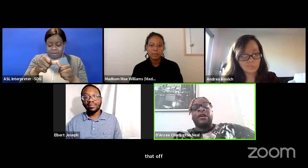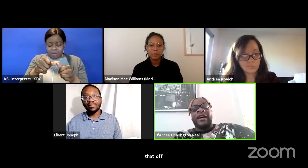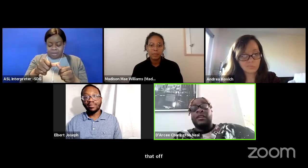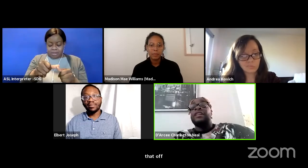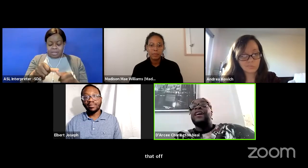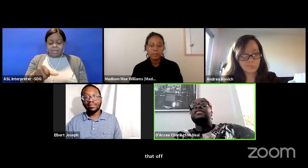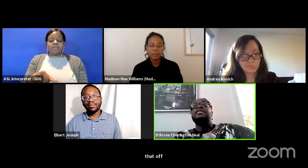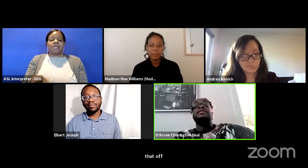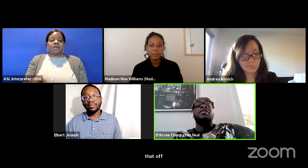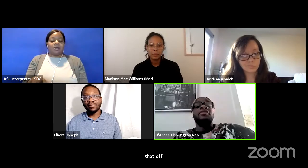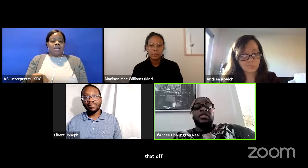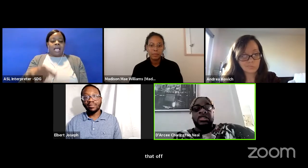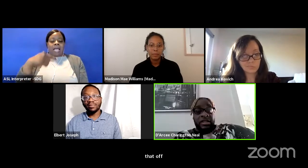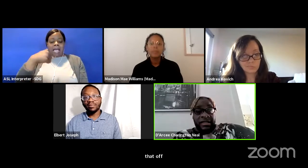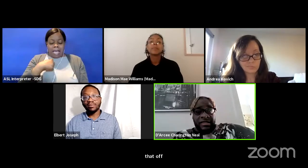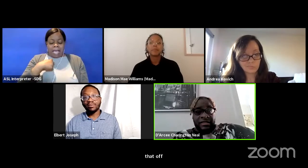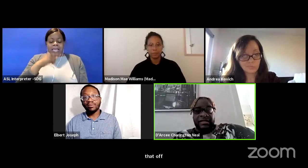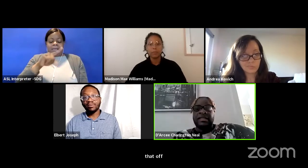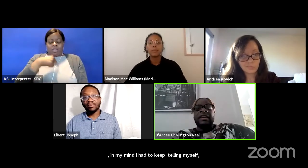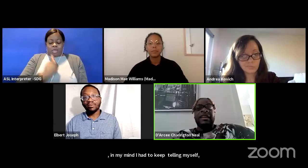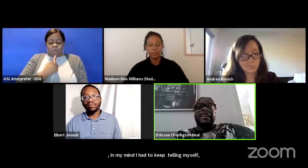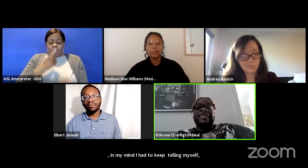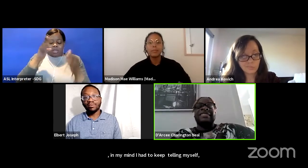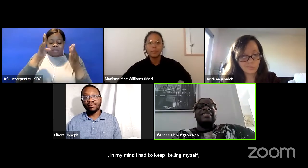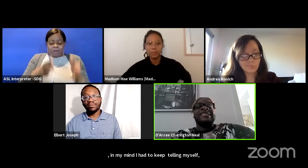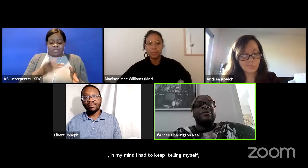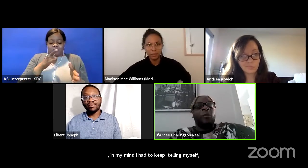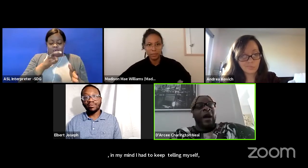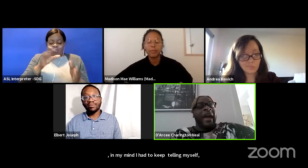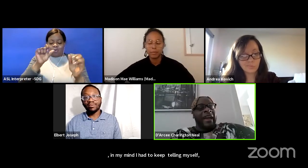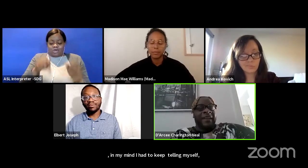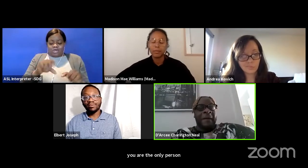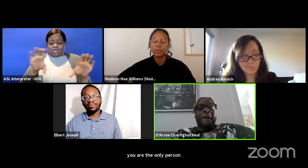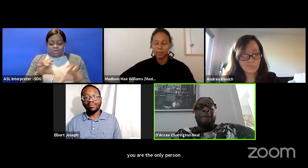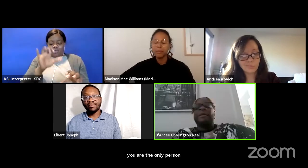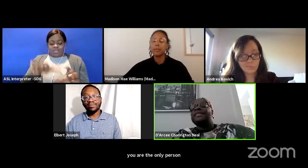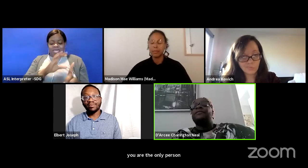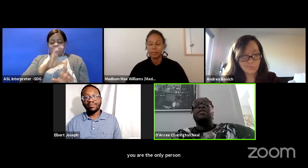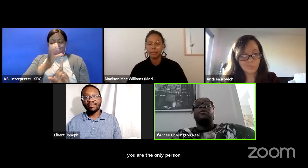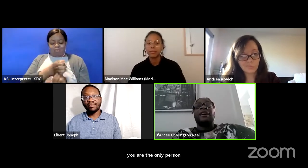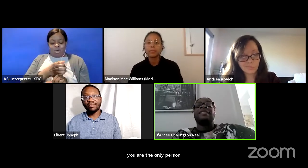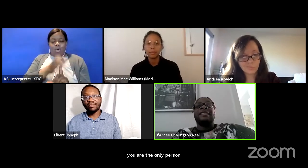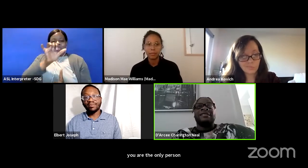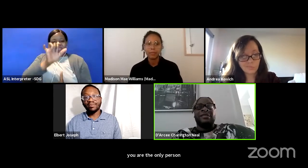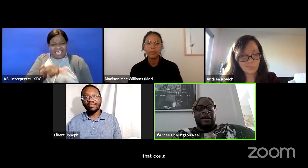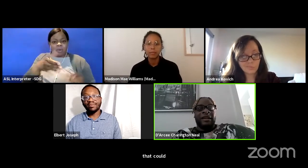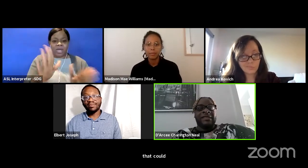who could have actually done this justice in this way because everyone else that is doing it